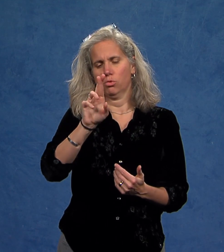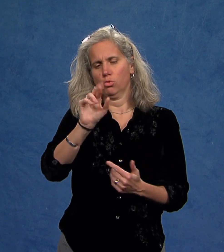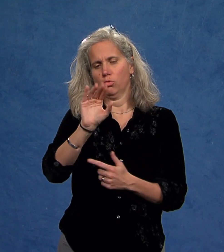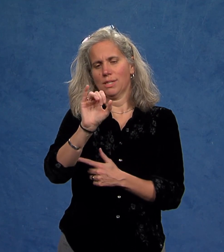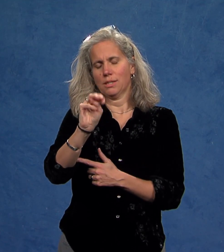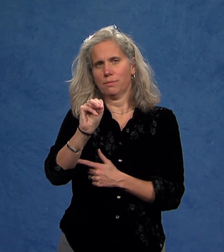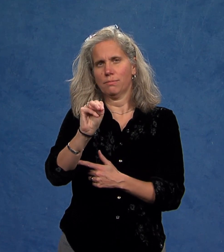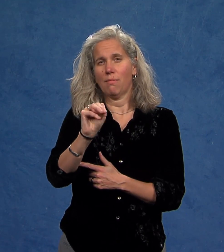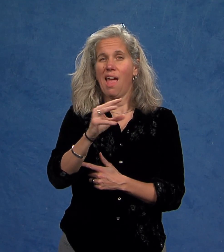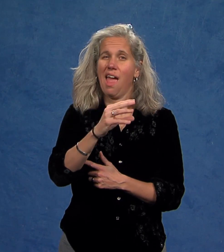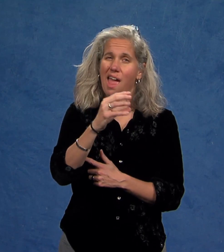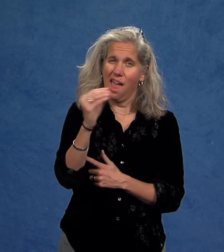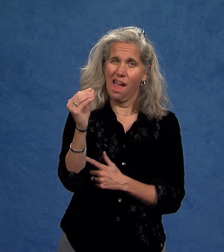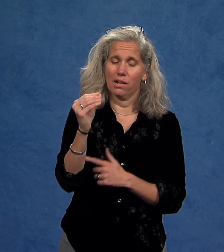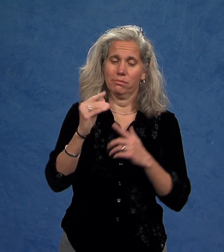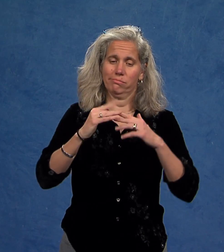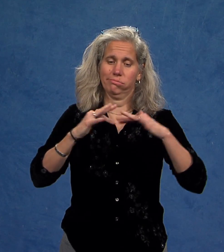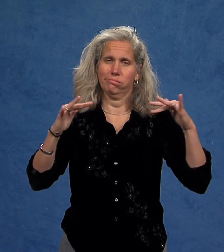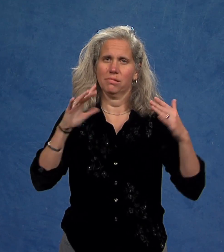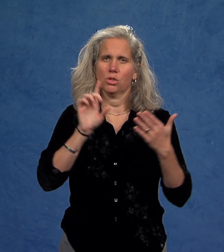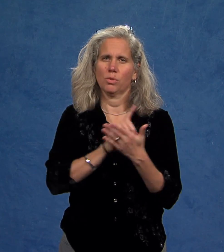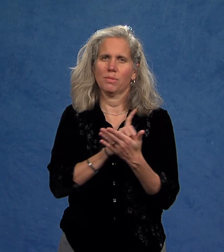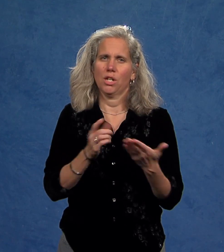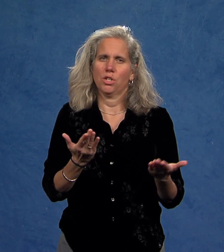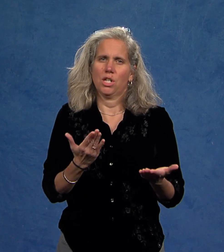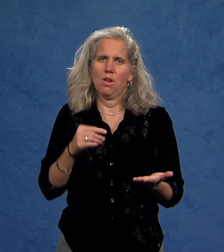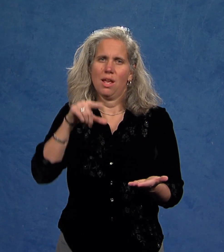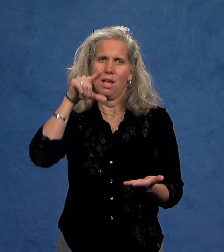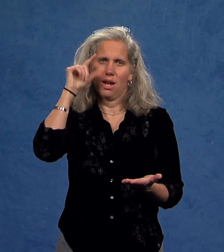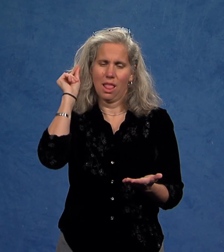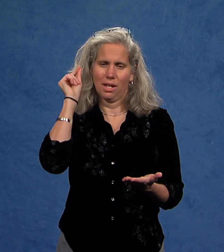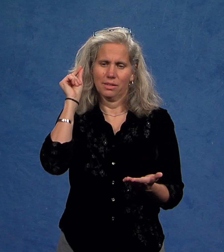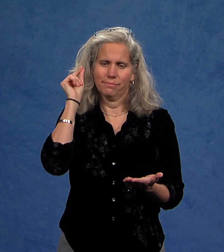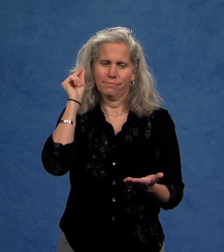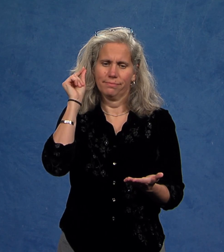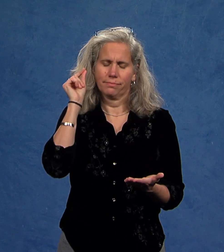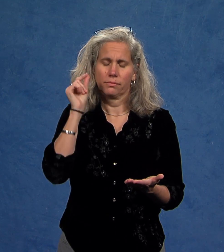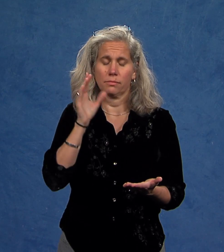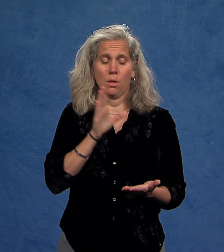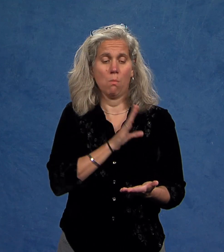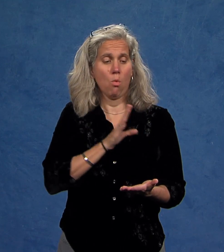and systemic discrimination here at Gallaudet.